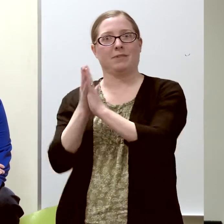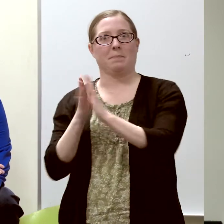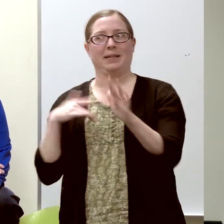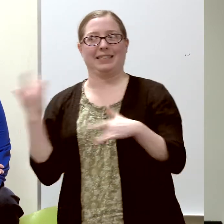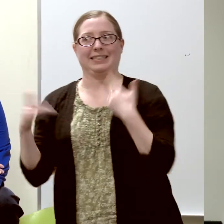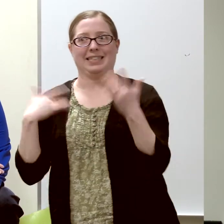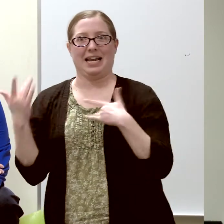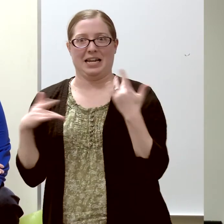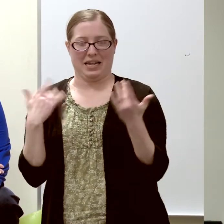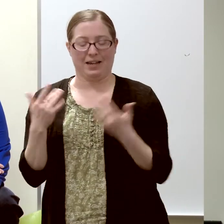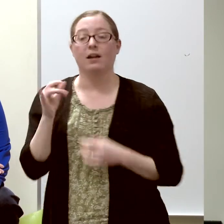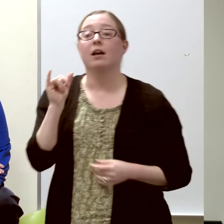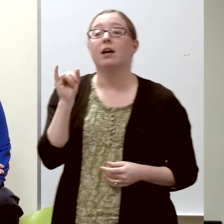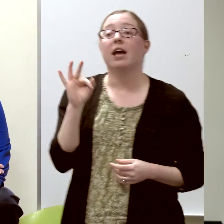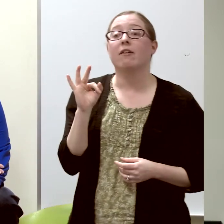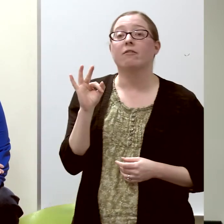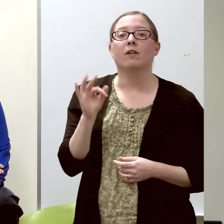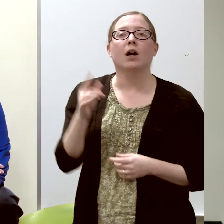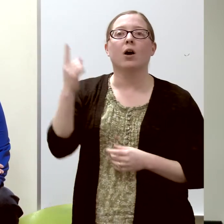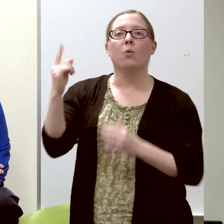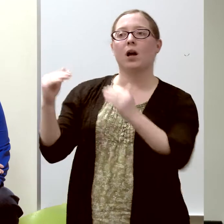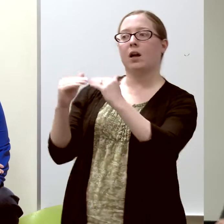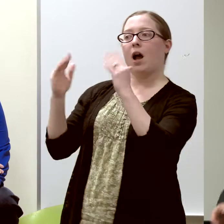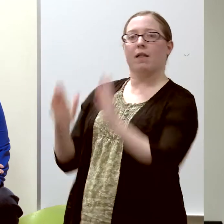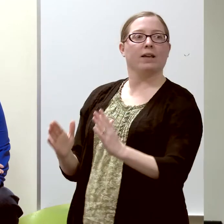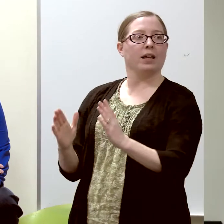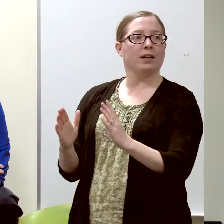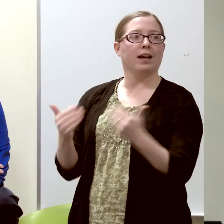when one of his colleagues had a chemical reaction